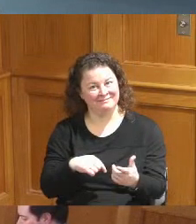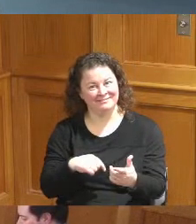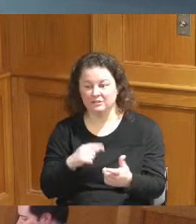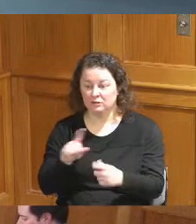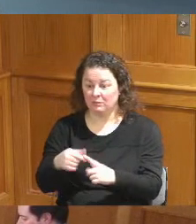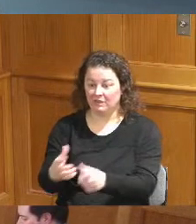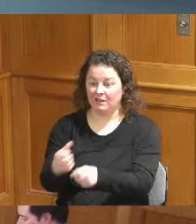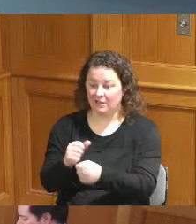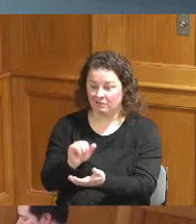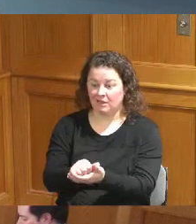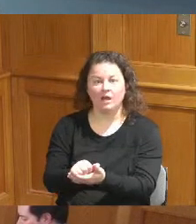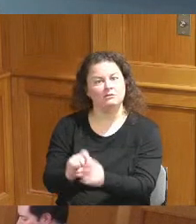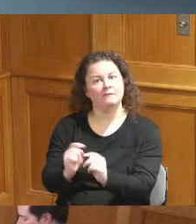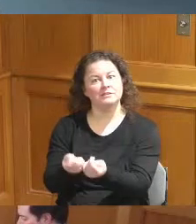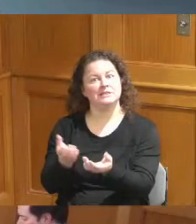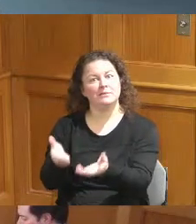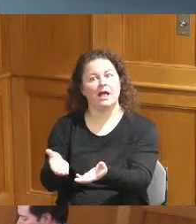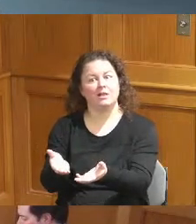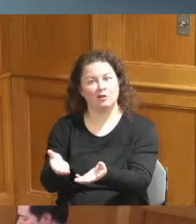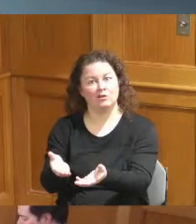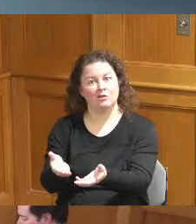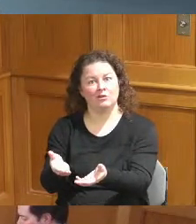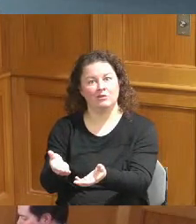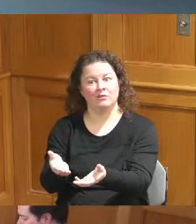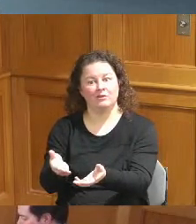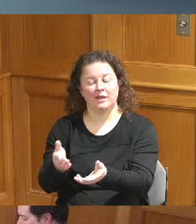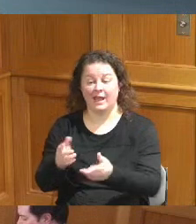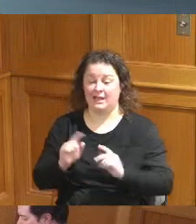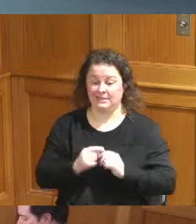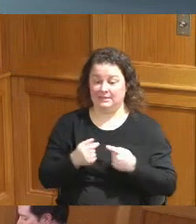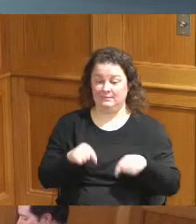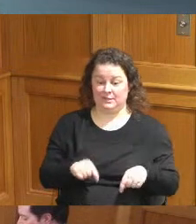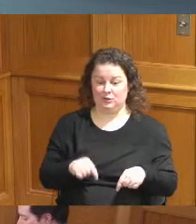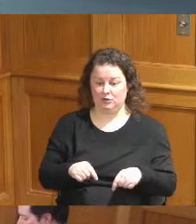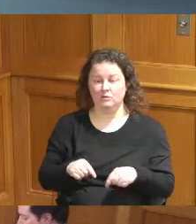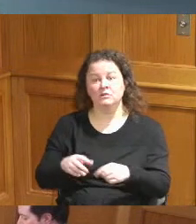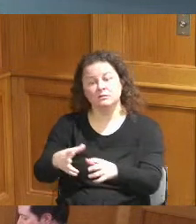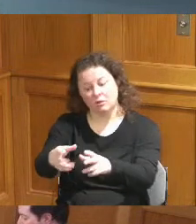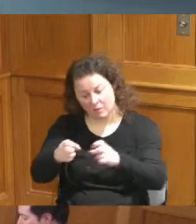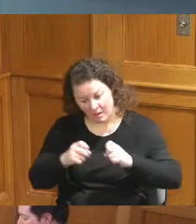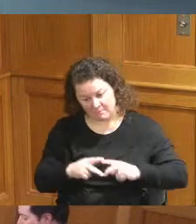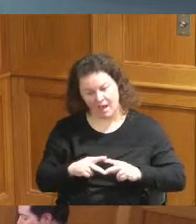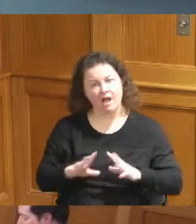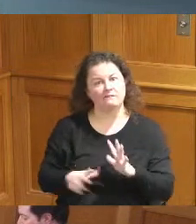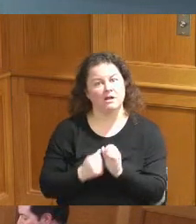a team out and then a team back following up and what's the timeline so maybe we can have